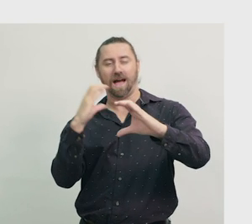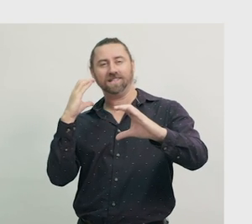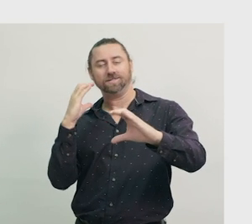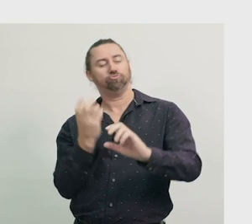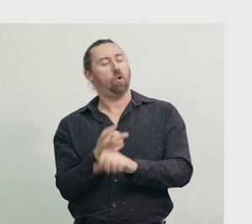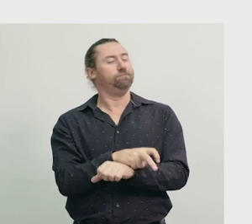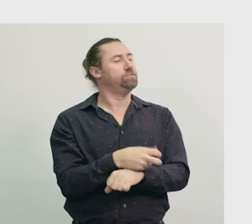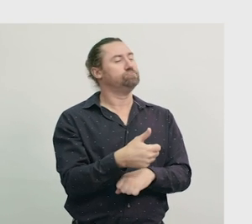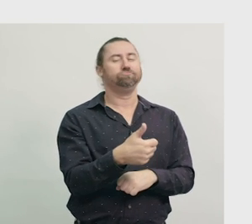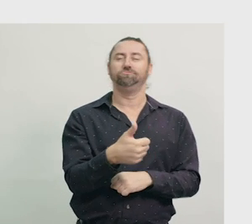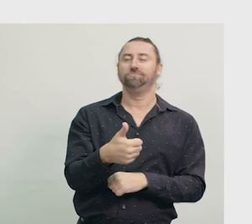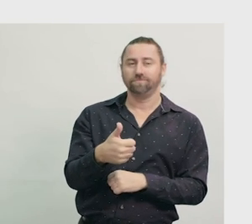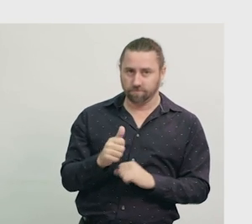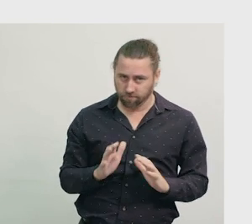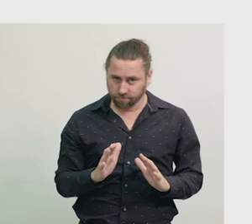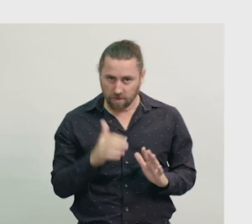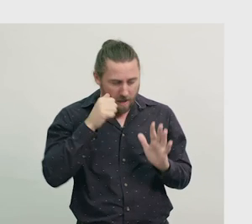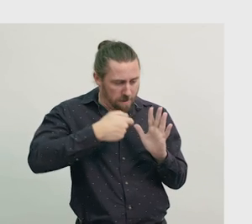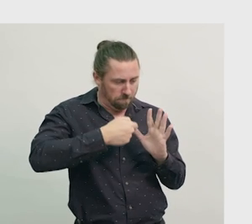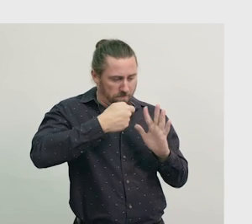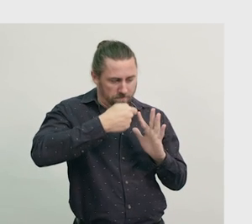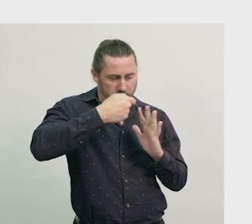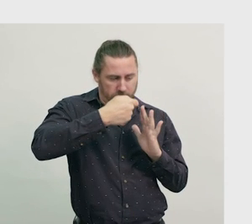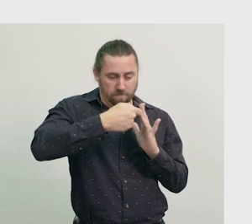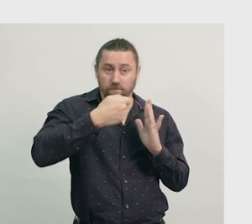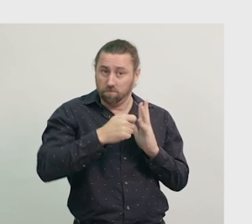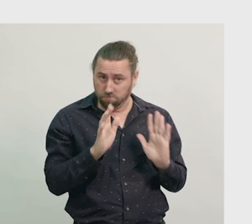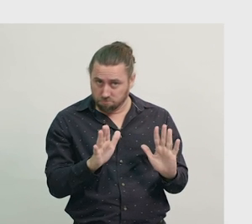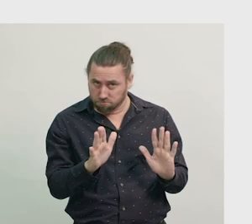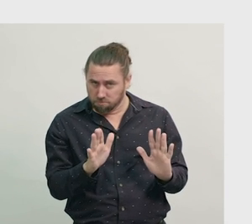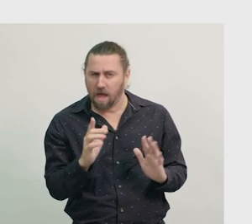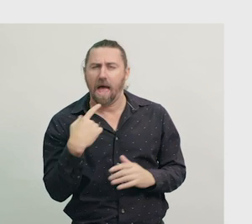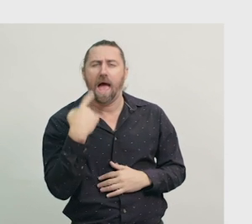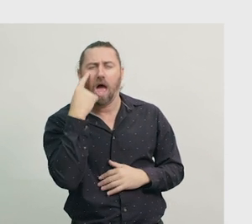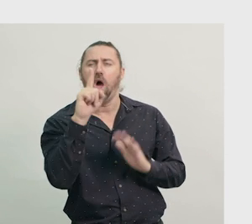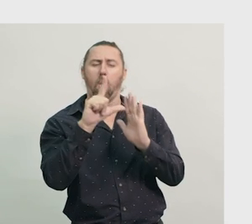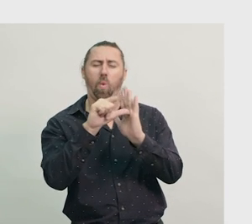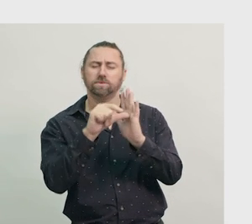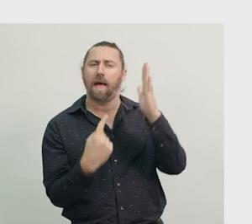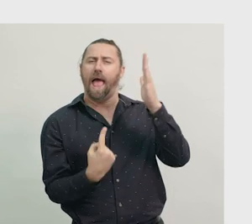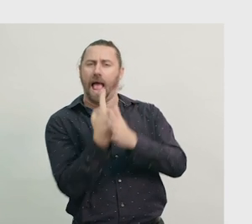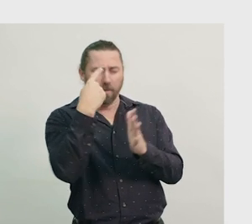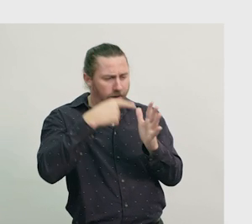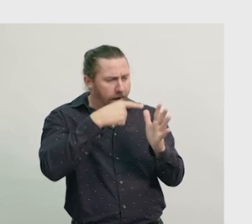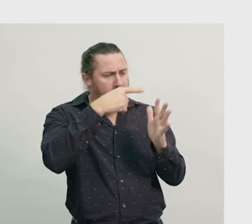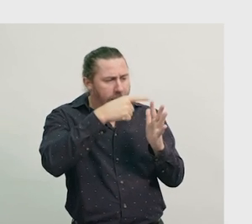Now that we have correctly sequenced the events from Neo’s school day, we are going to help him tell the time on the analogue clock.